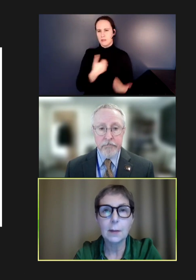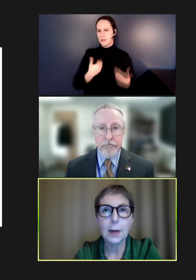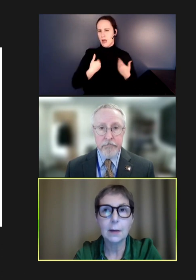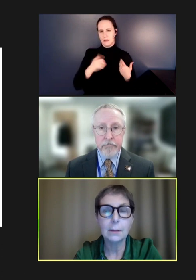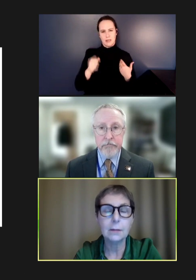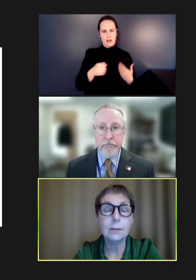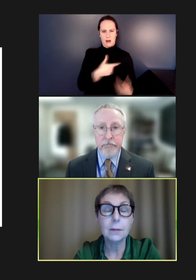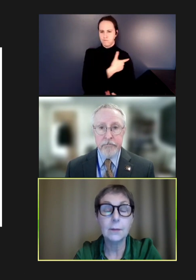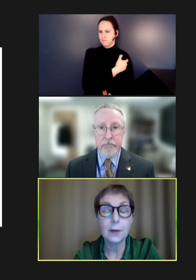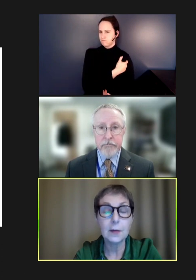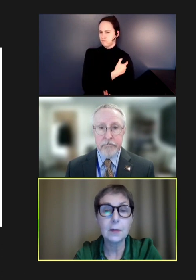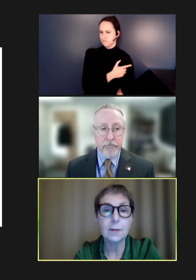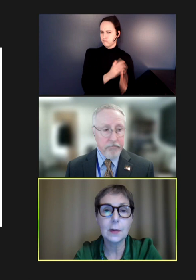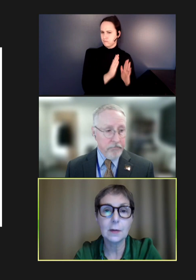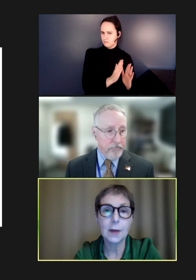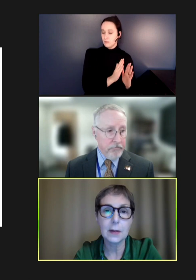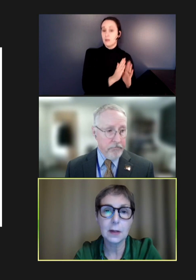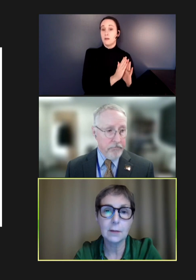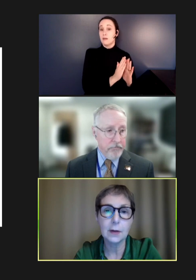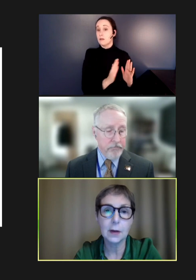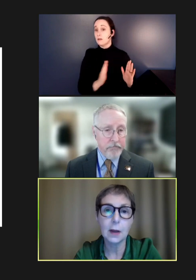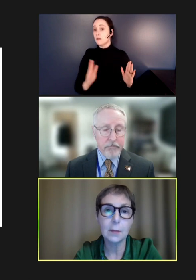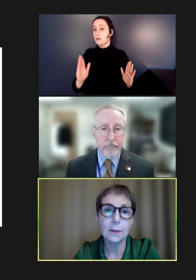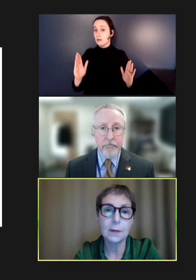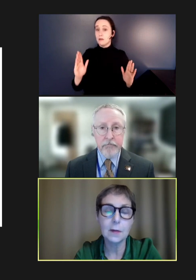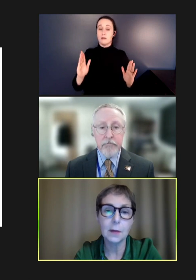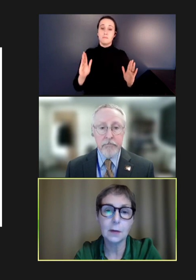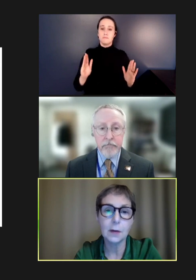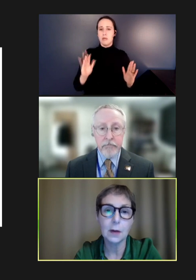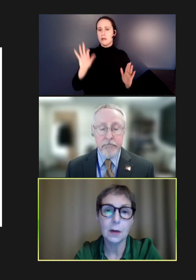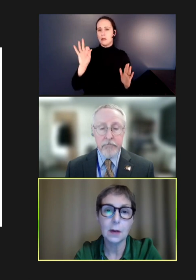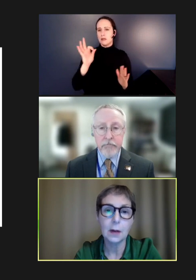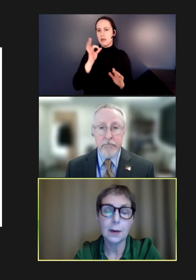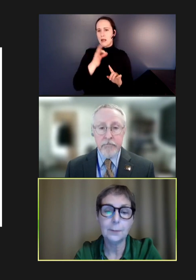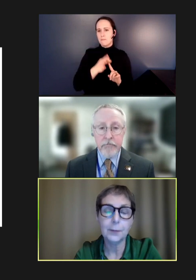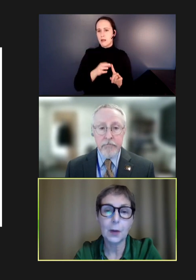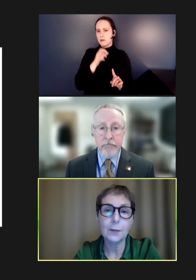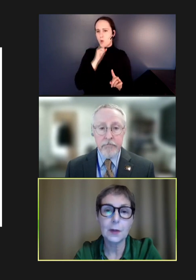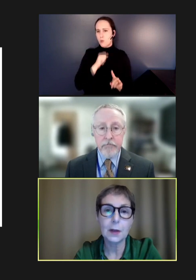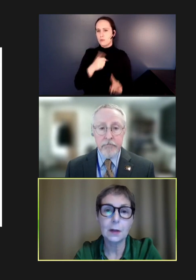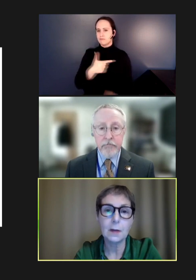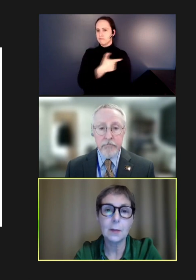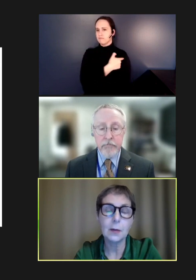about the first dose of measles vaccine given at nine months. Although seen -- in some countries,